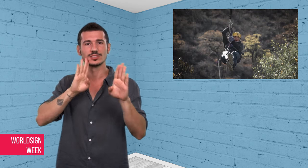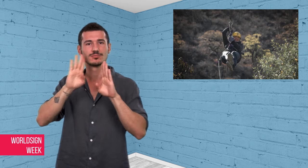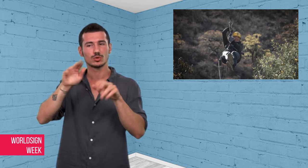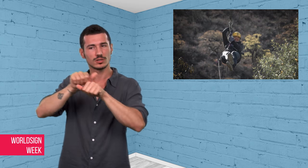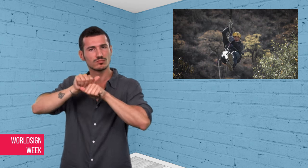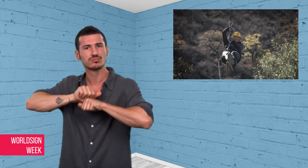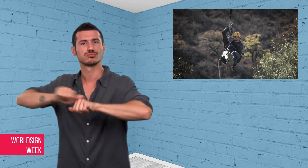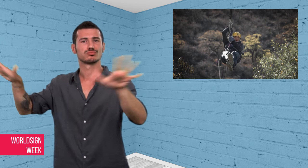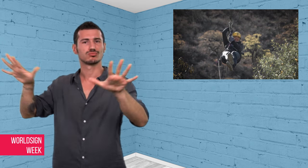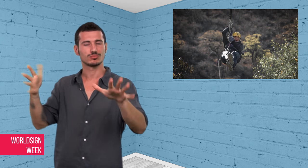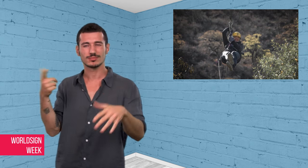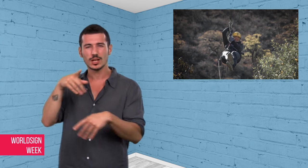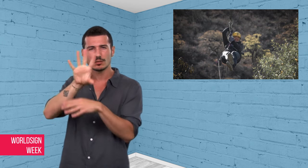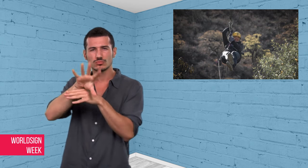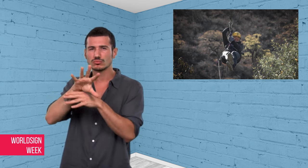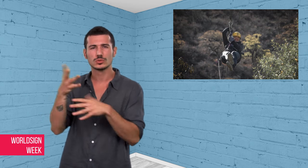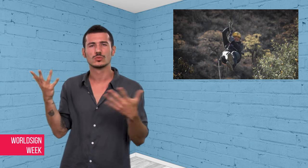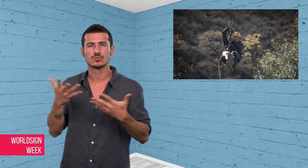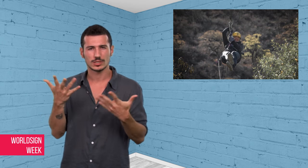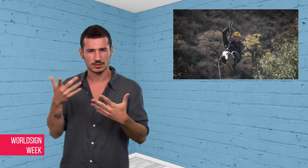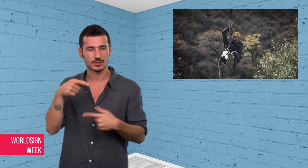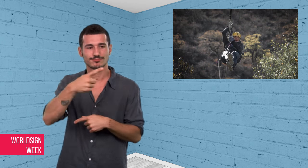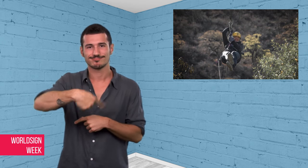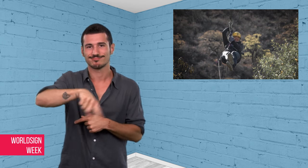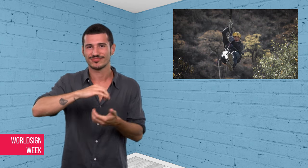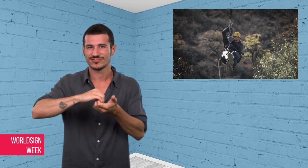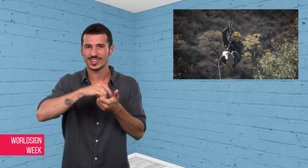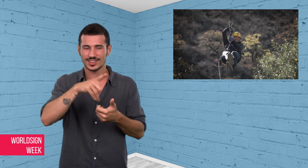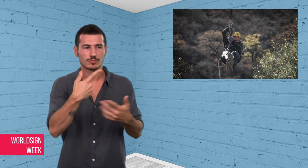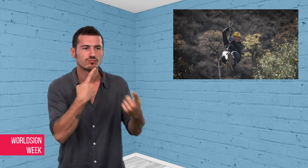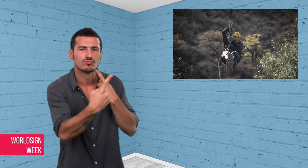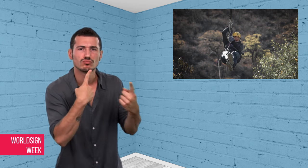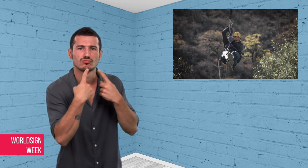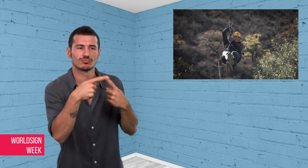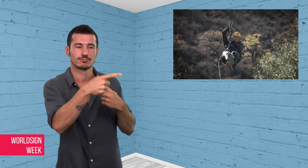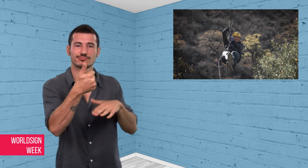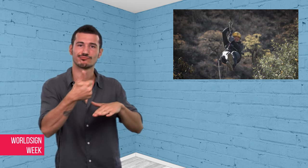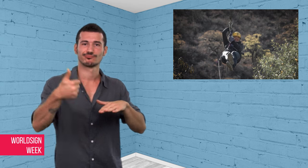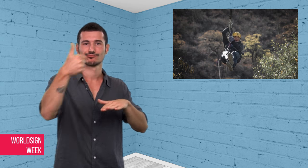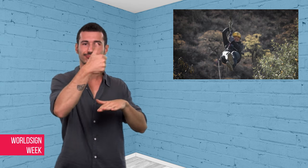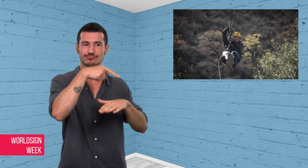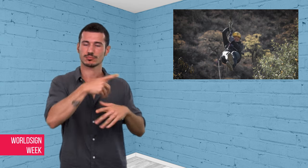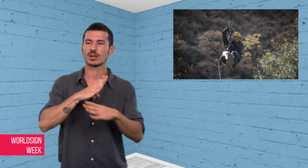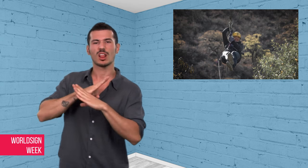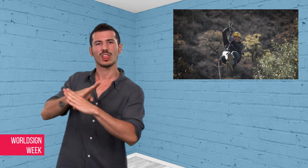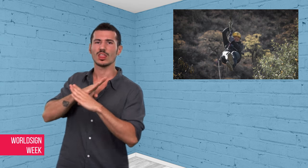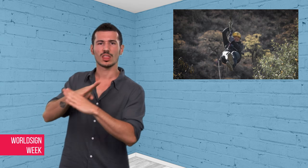victims of “sickening discrimination” and uploaded a video